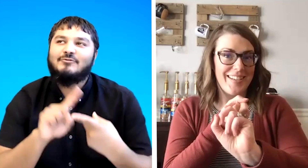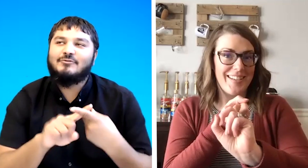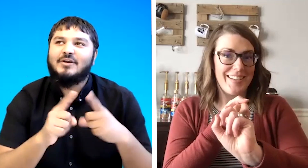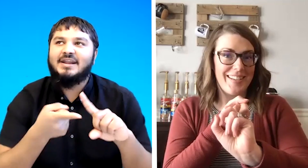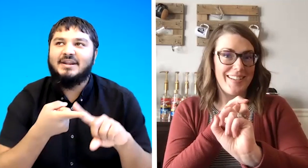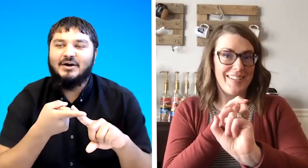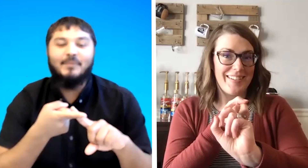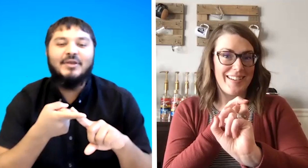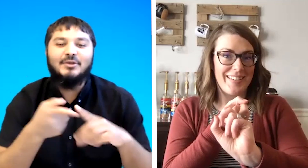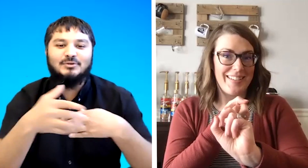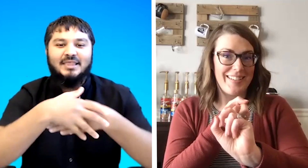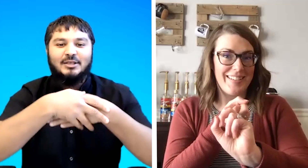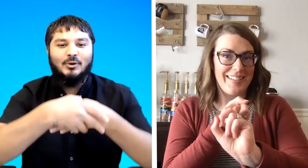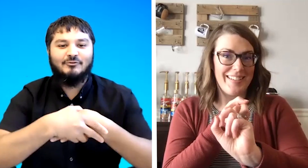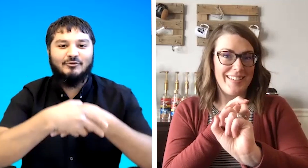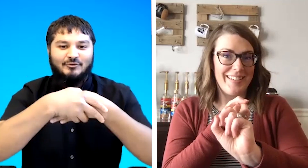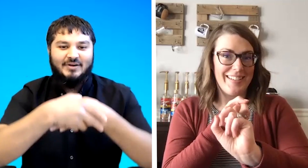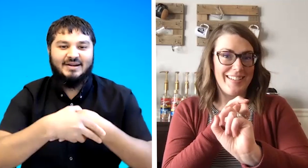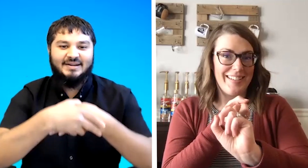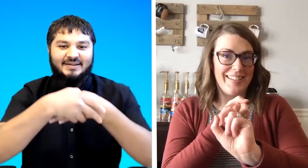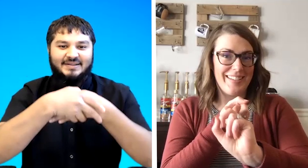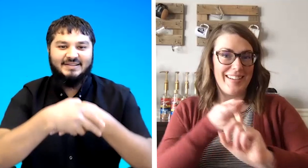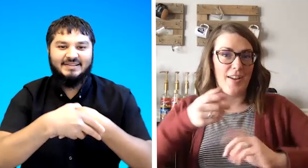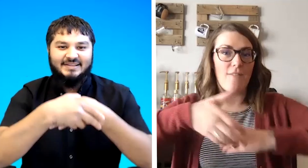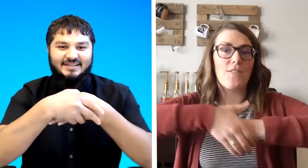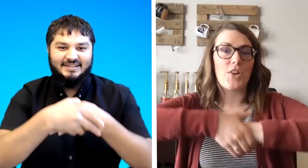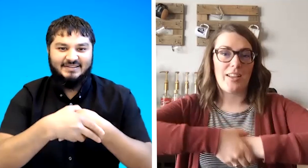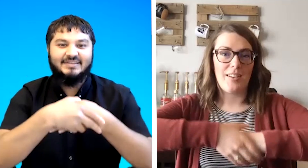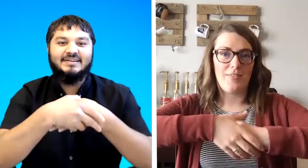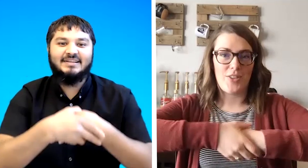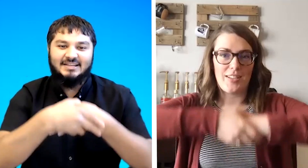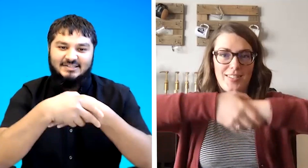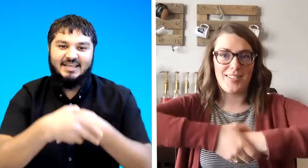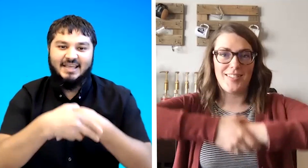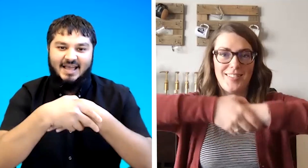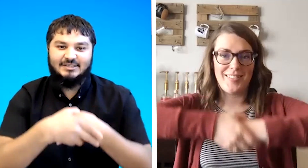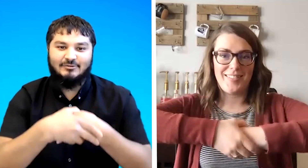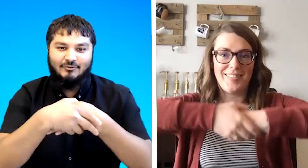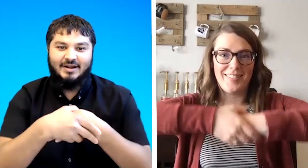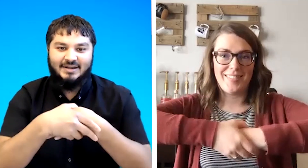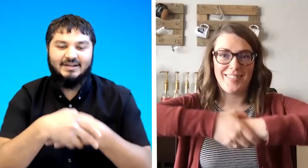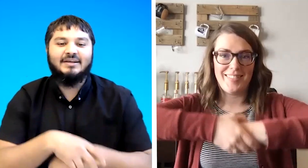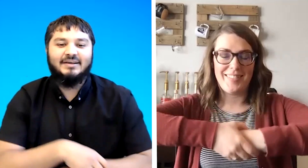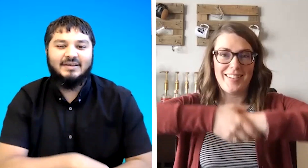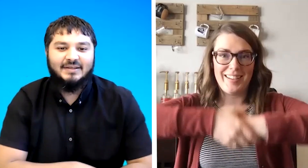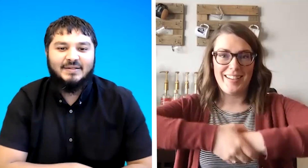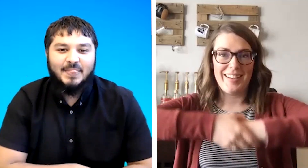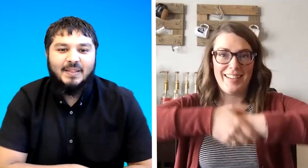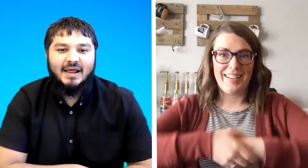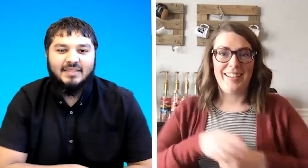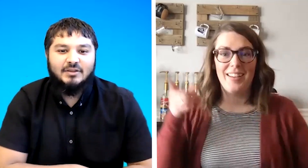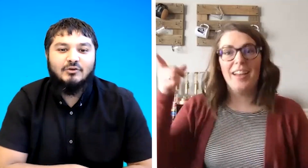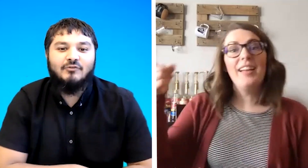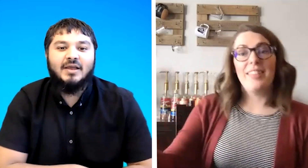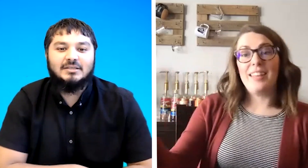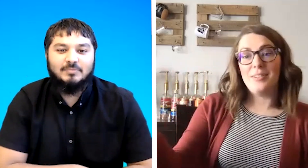friend okay we use this one for friend like shaking hands friend and then you think